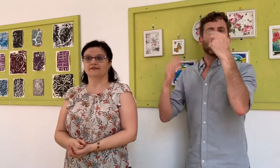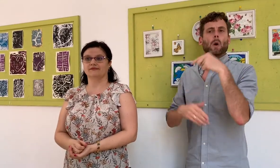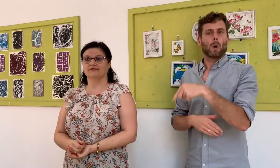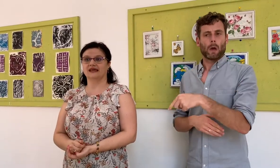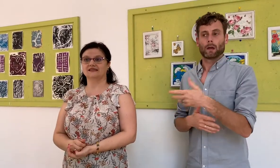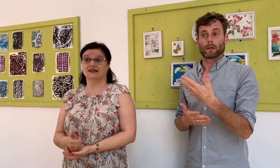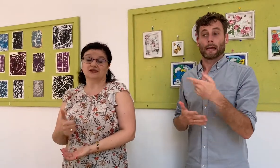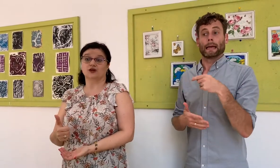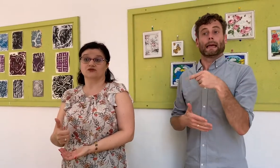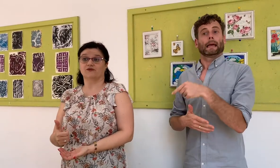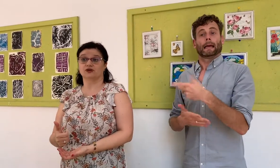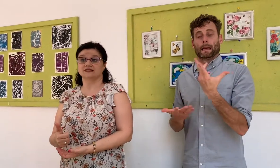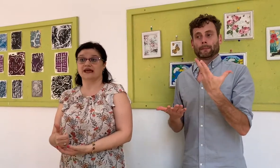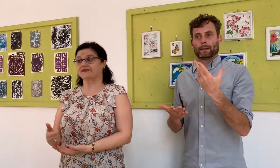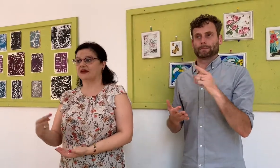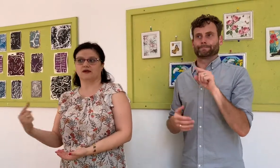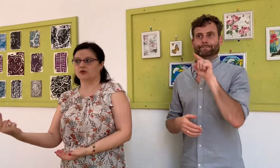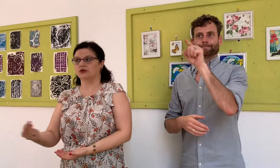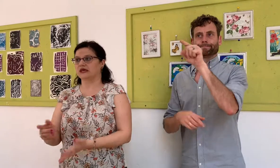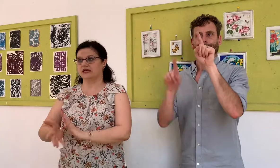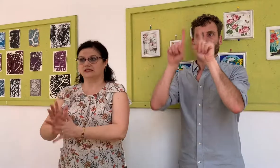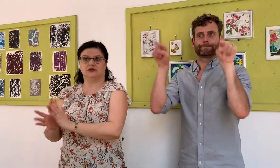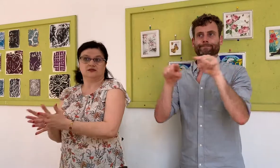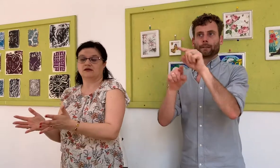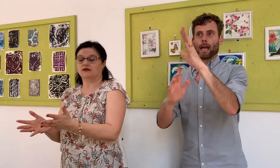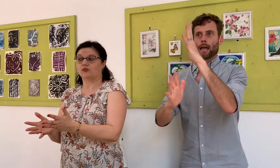That goes first and then communicating